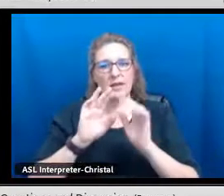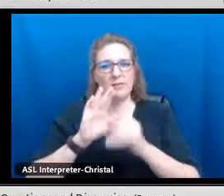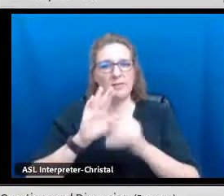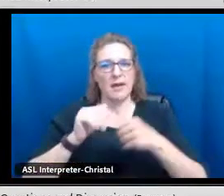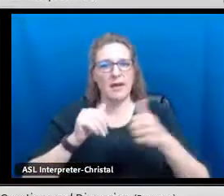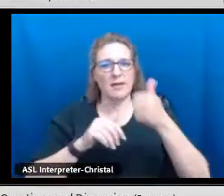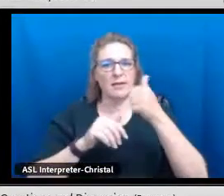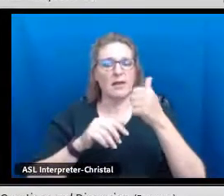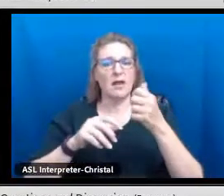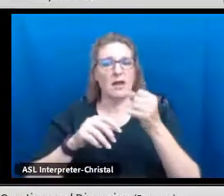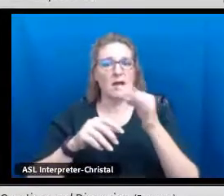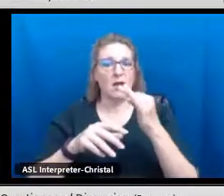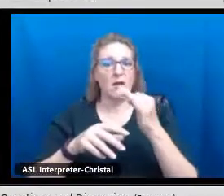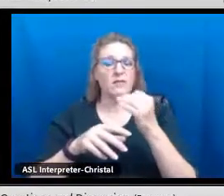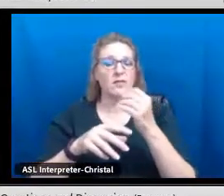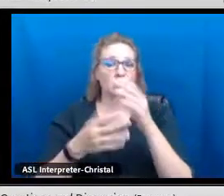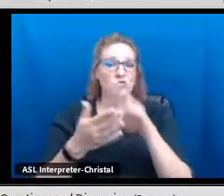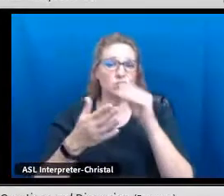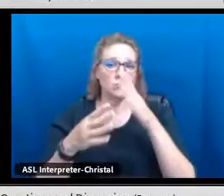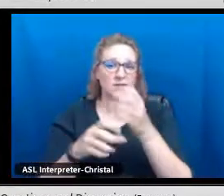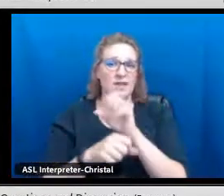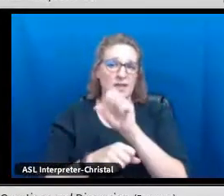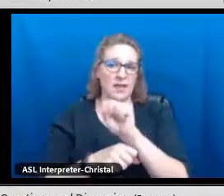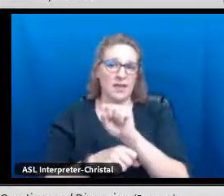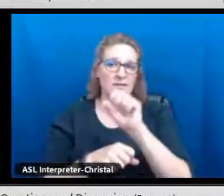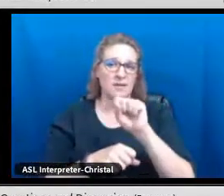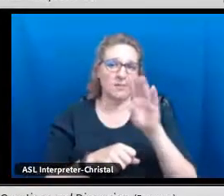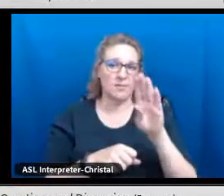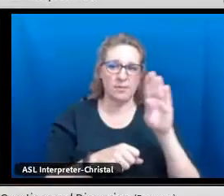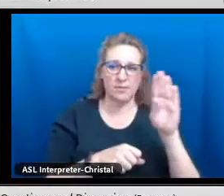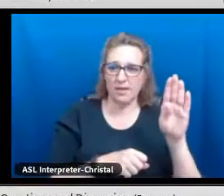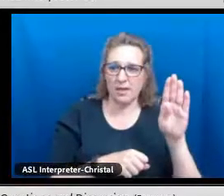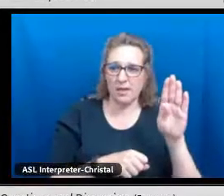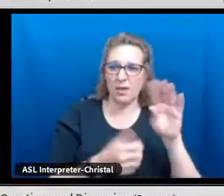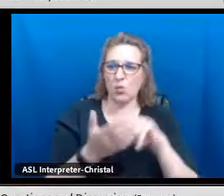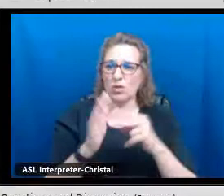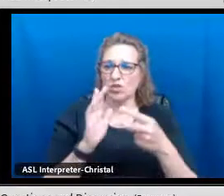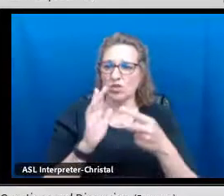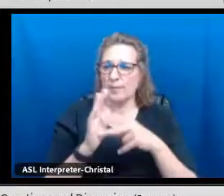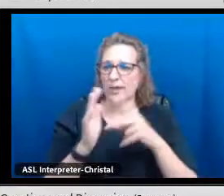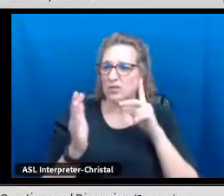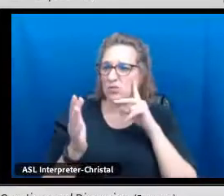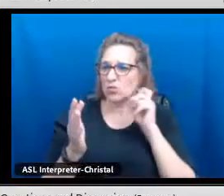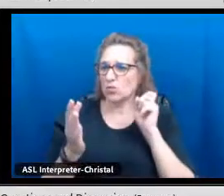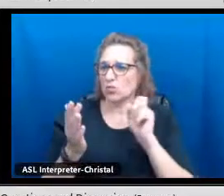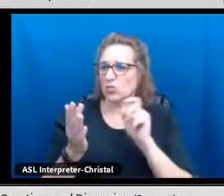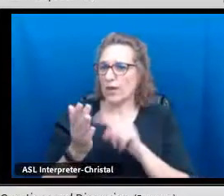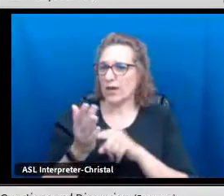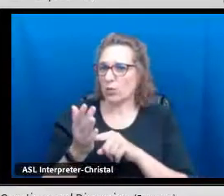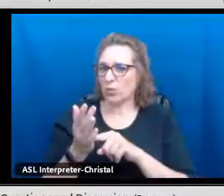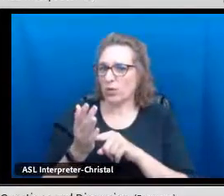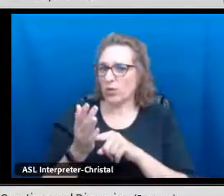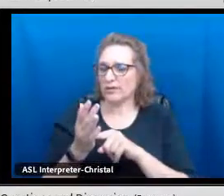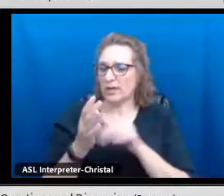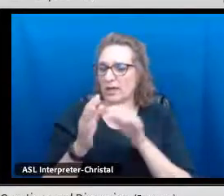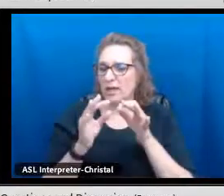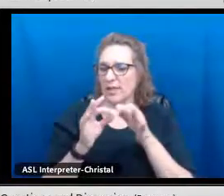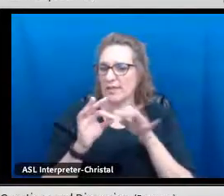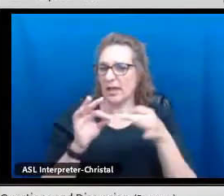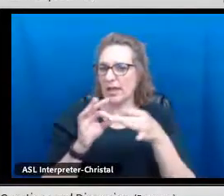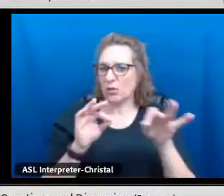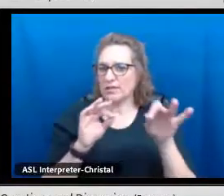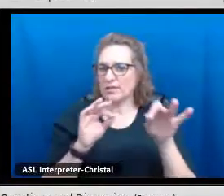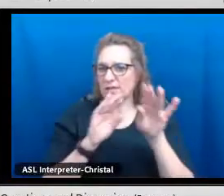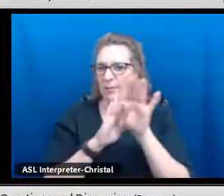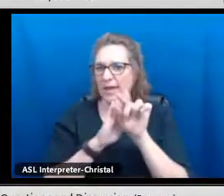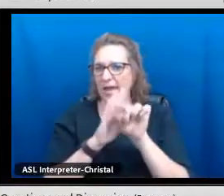which means that recognizing that linguistic background and recognizing our students' heritage